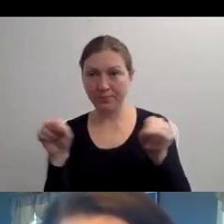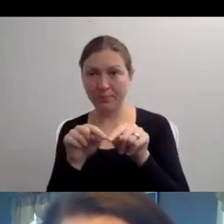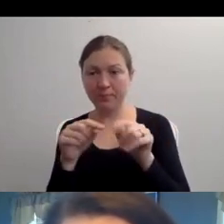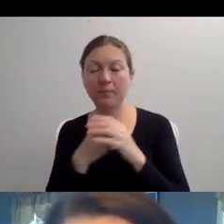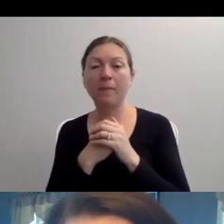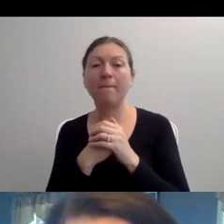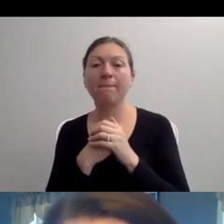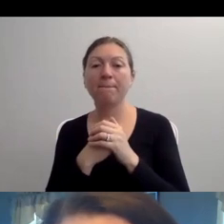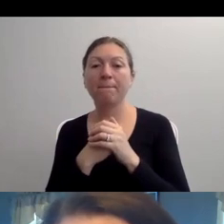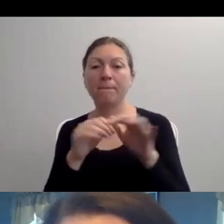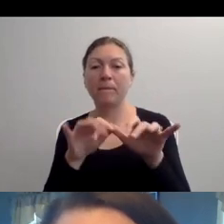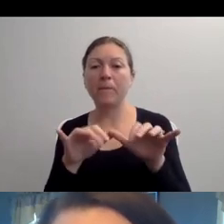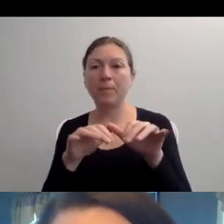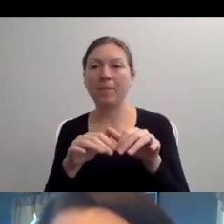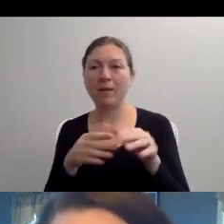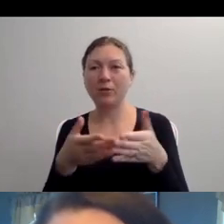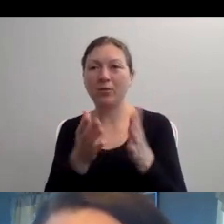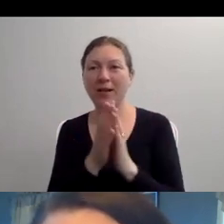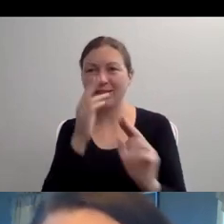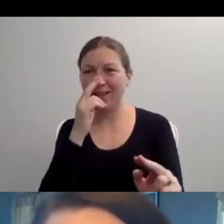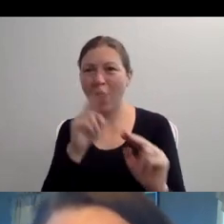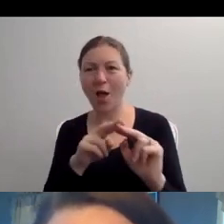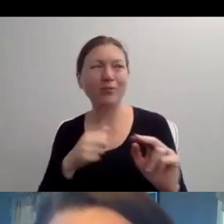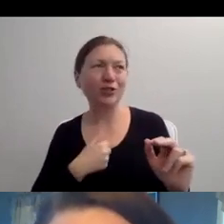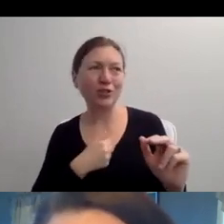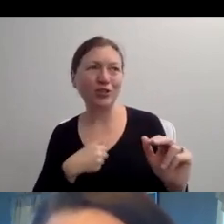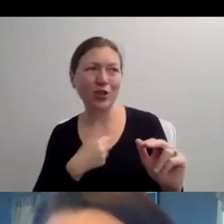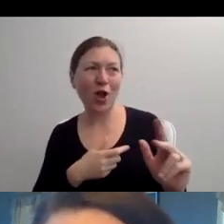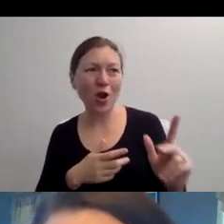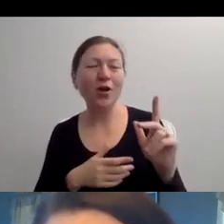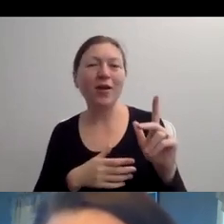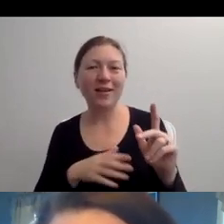STRAW. ">> SO I ALWAYS LIKED THE WESTMAN IS ONE OF MY FAVORITE SHOWS.